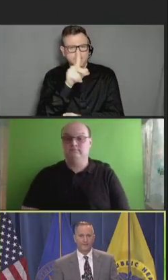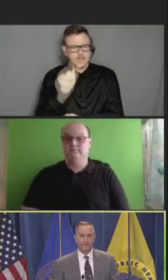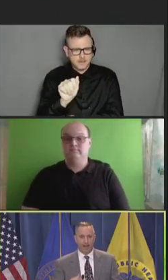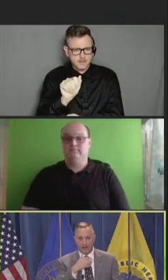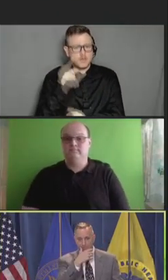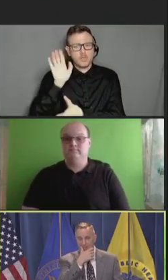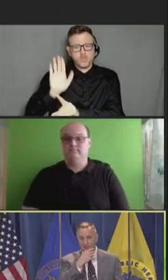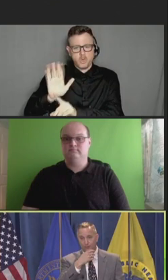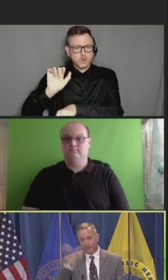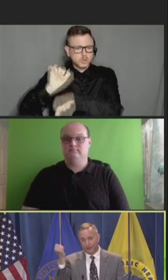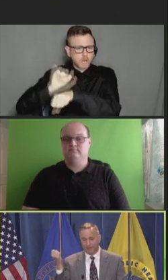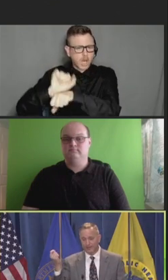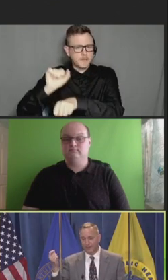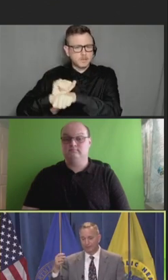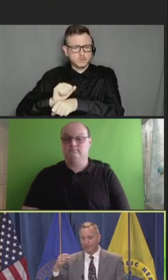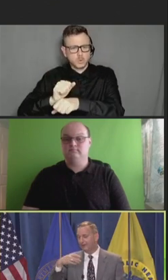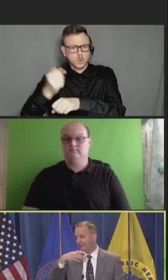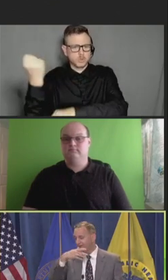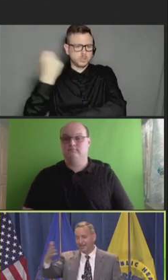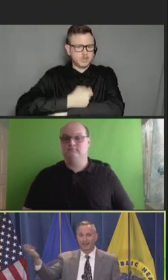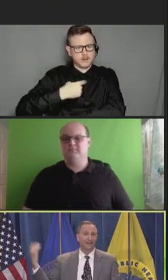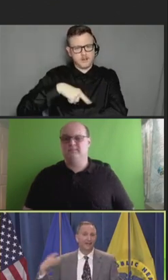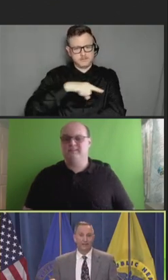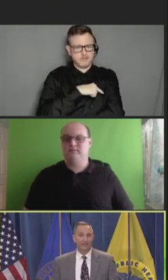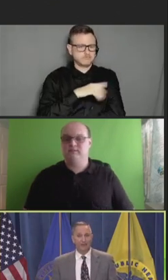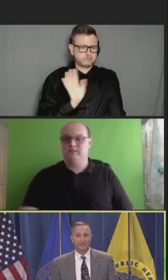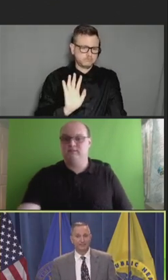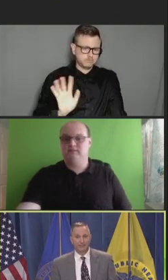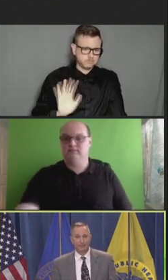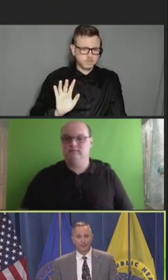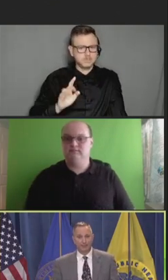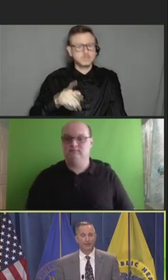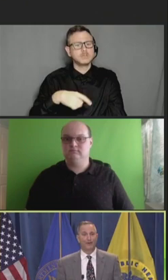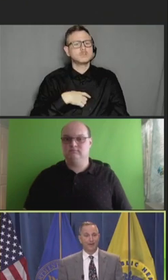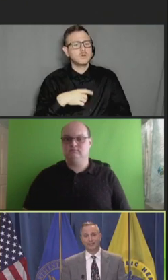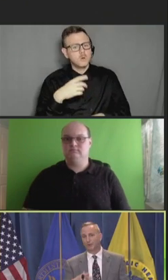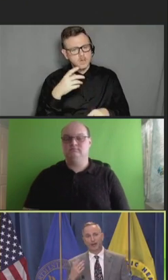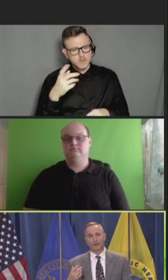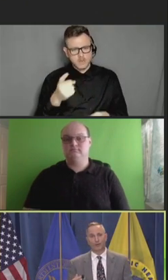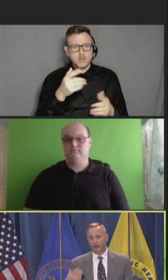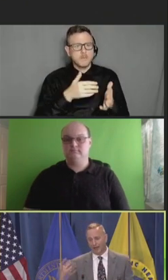And so, we took a page out of their book, vetted thousands of people that were pro-vaccine around the world.